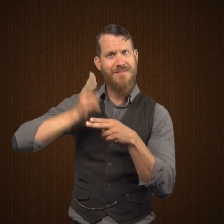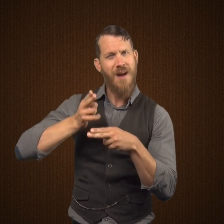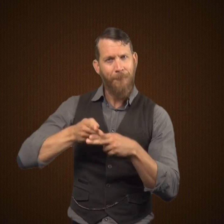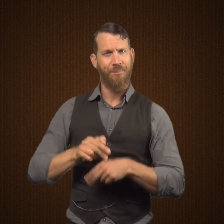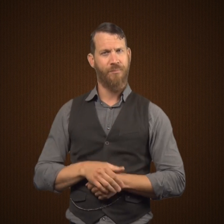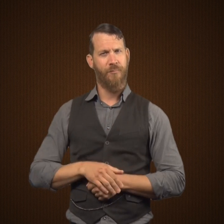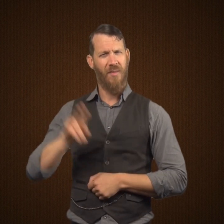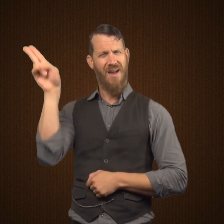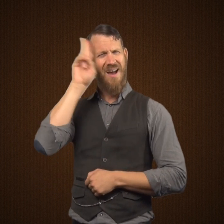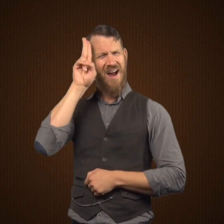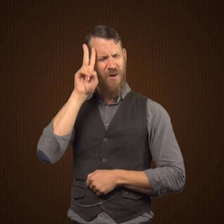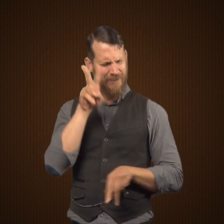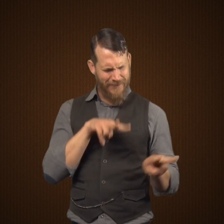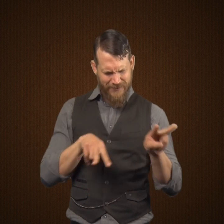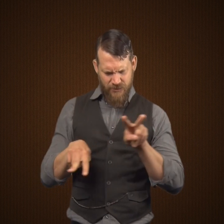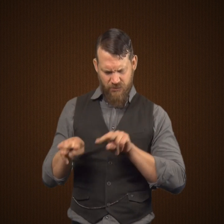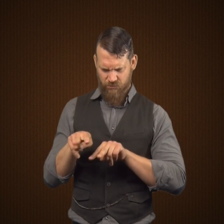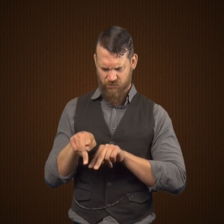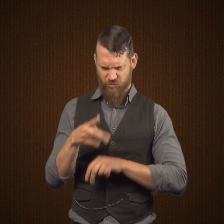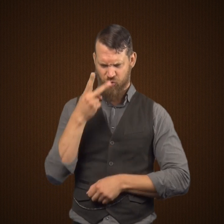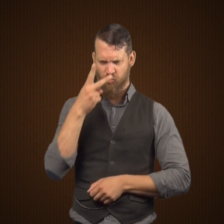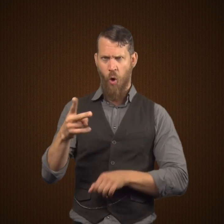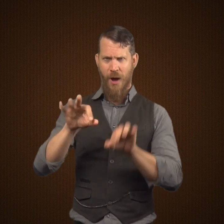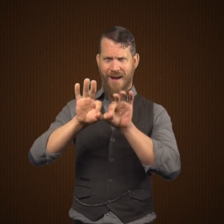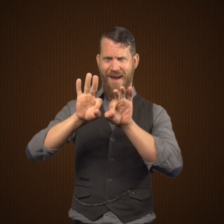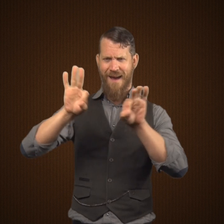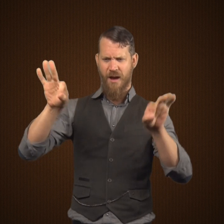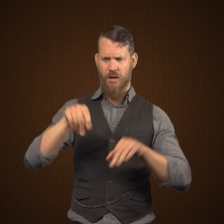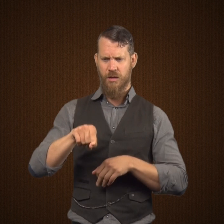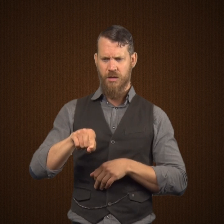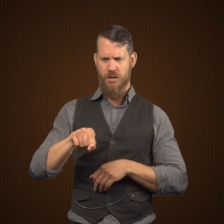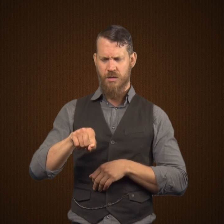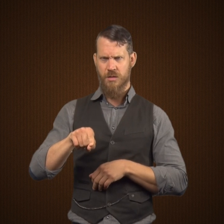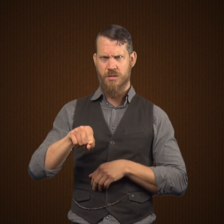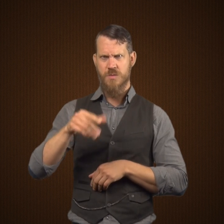Also, the old man had an envelope with Mr. Utterson's name on it.